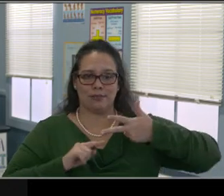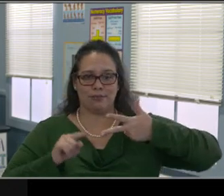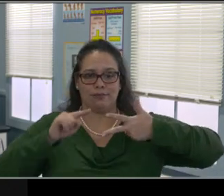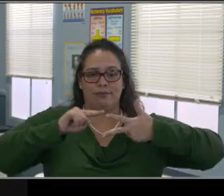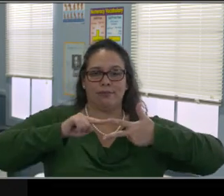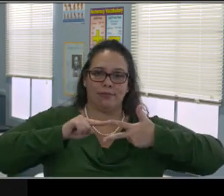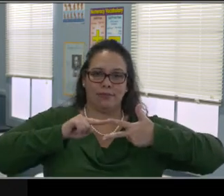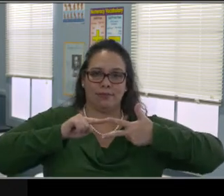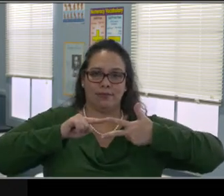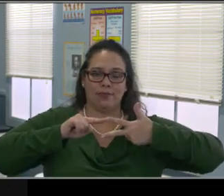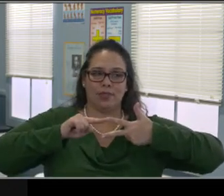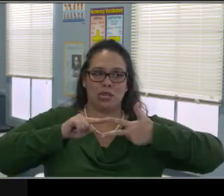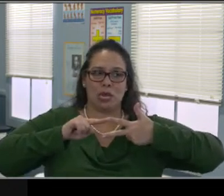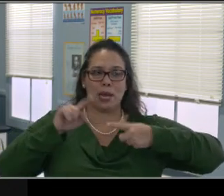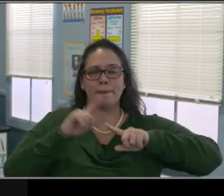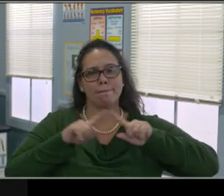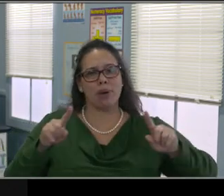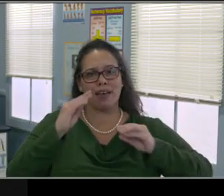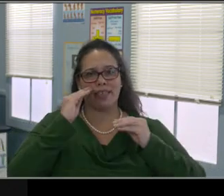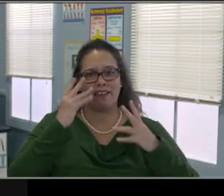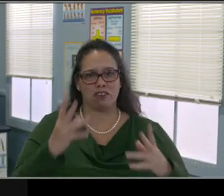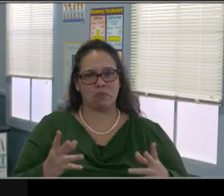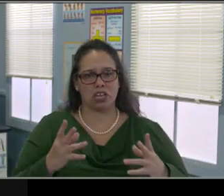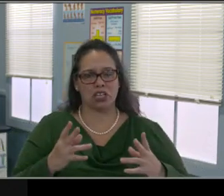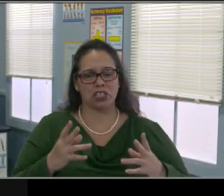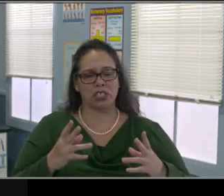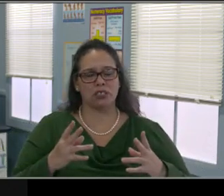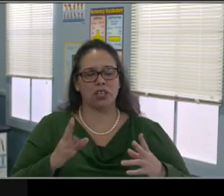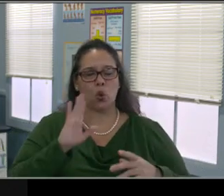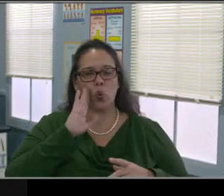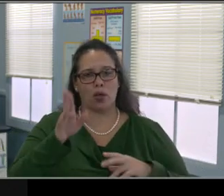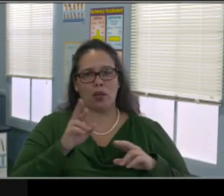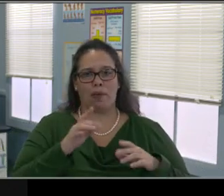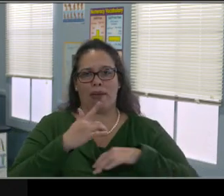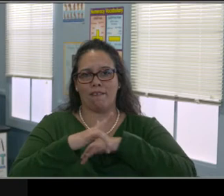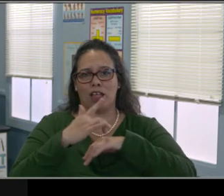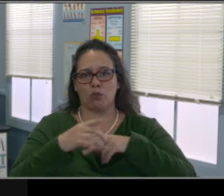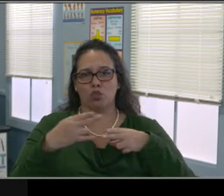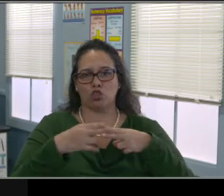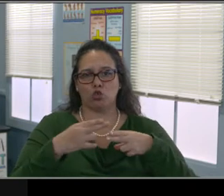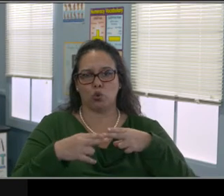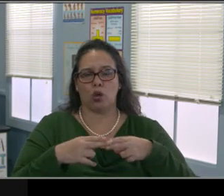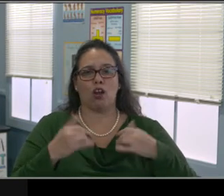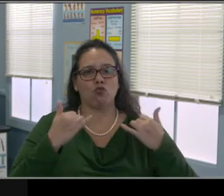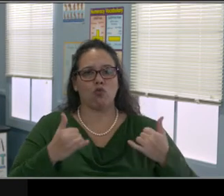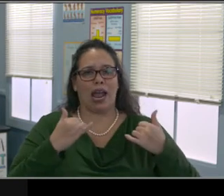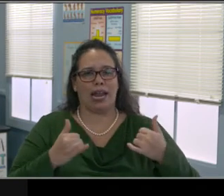So again, for parents who do have additional questions there's the helpline right here,